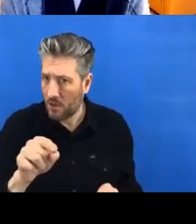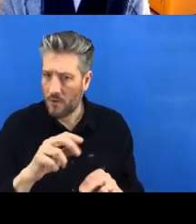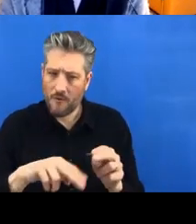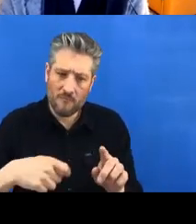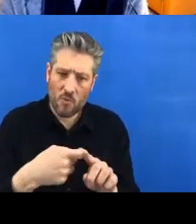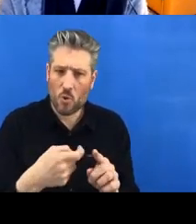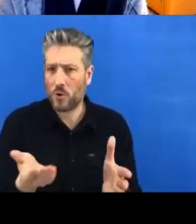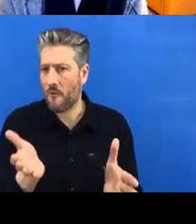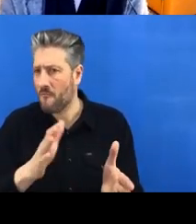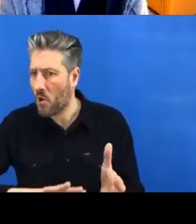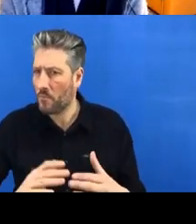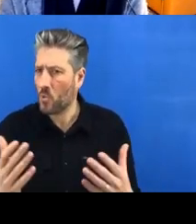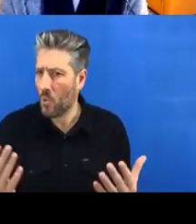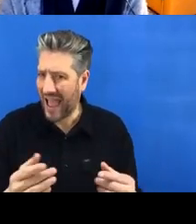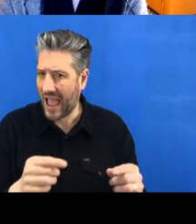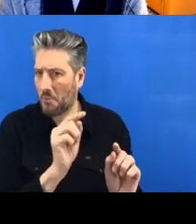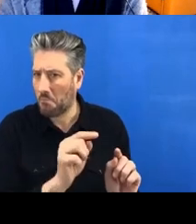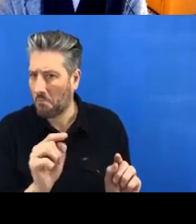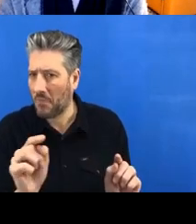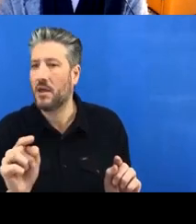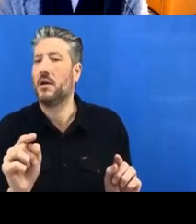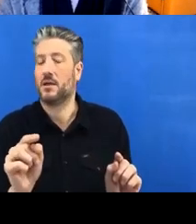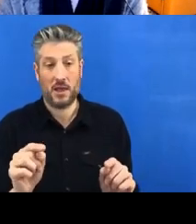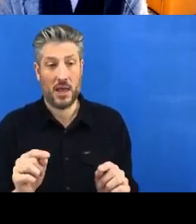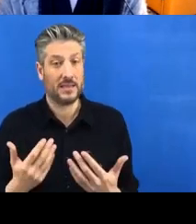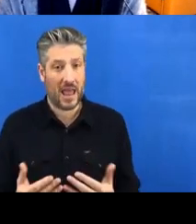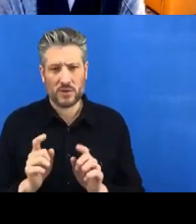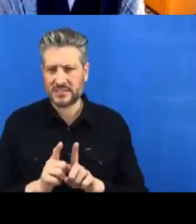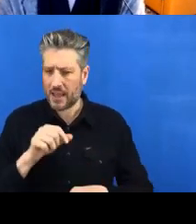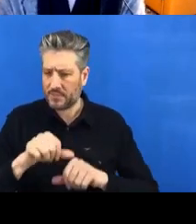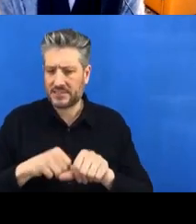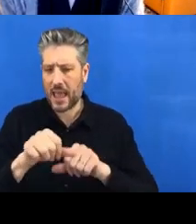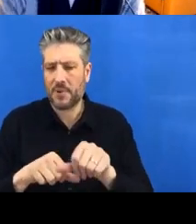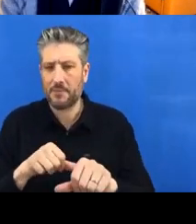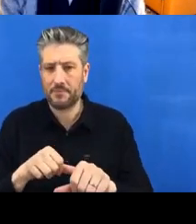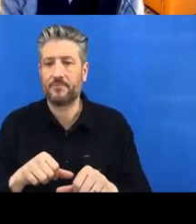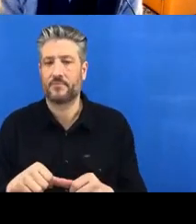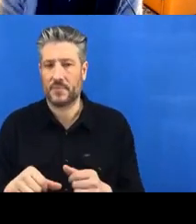And now the steps are the same as before, so it's going into GitHub Desktop to clone it